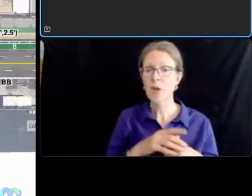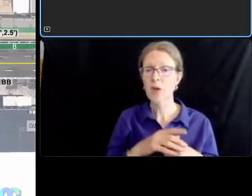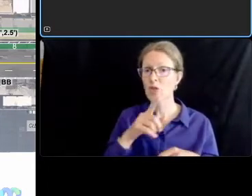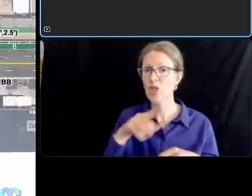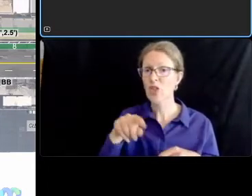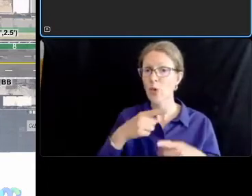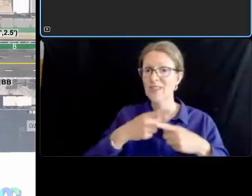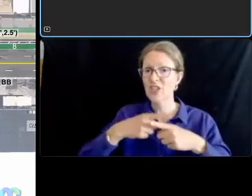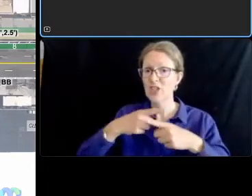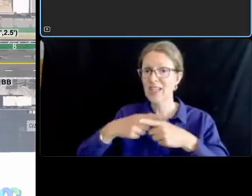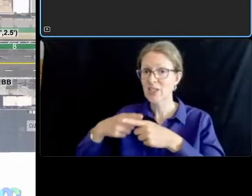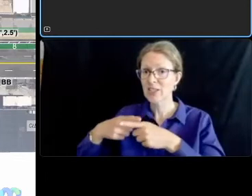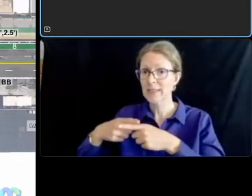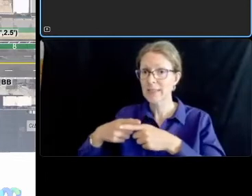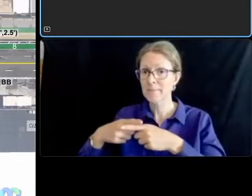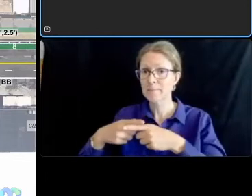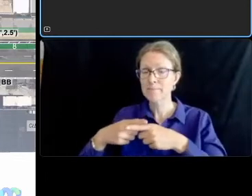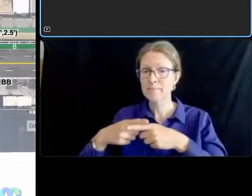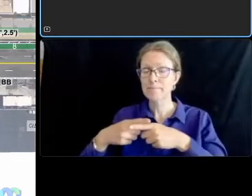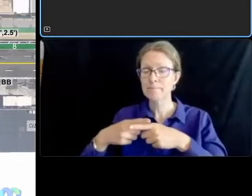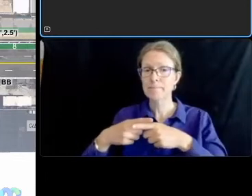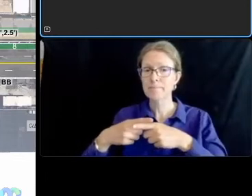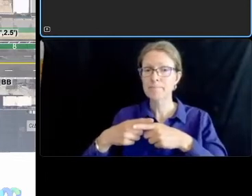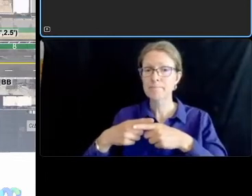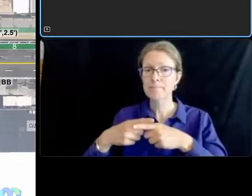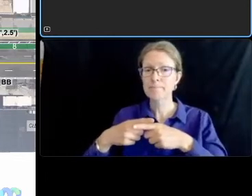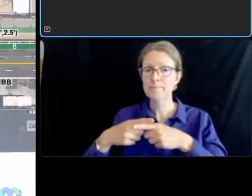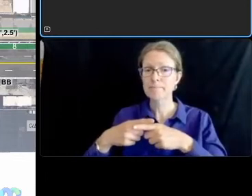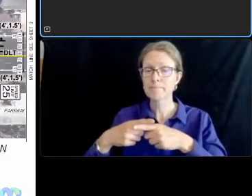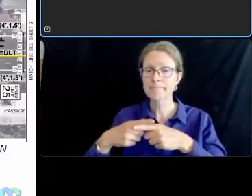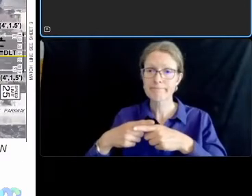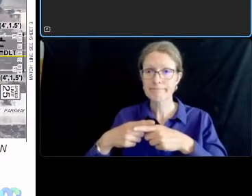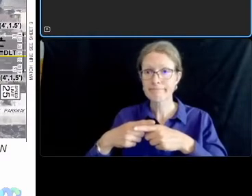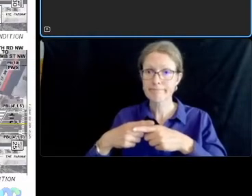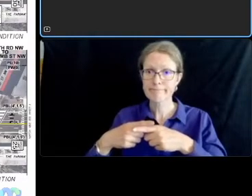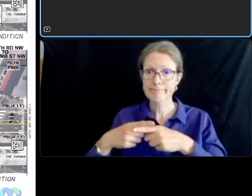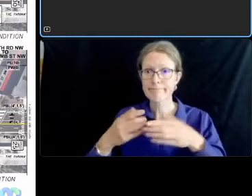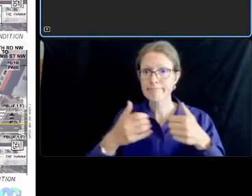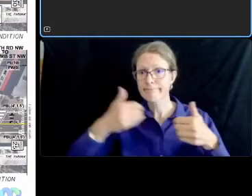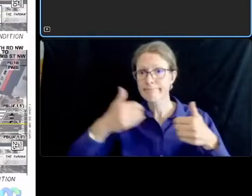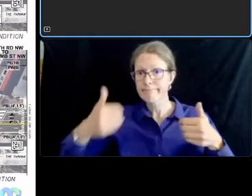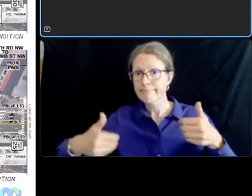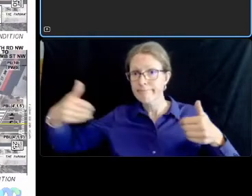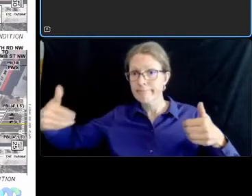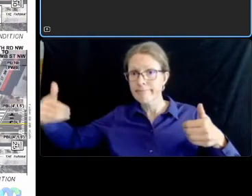sort of spread out we do have room in between the two without dedicated turn lanes um broadway has